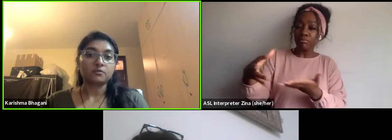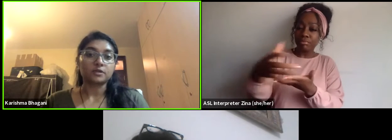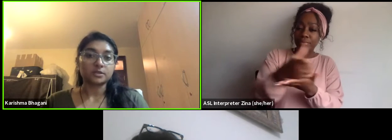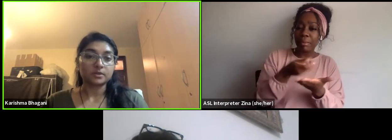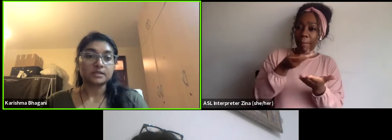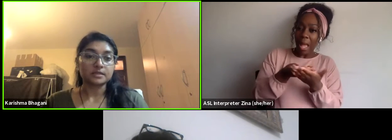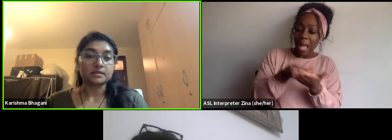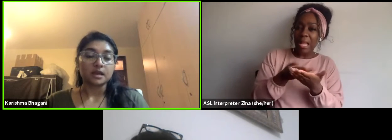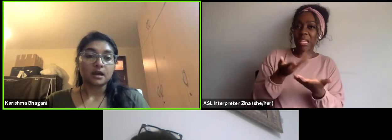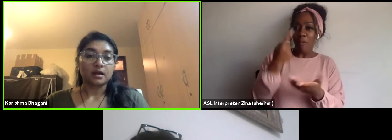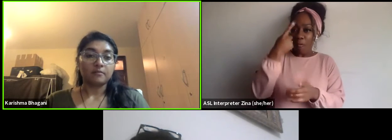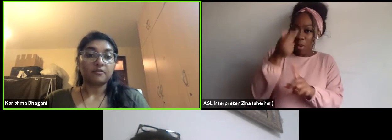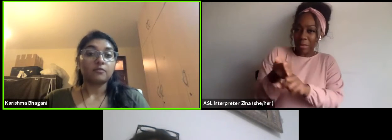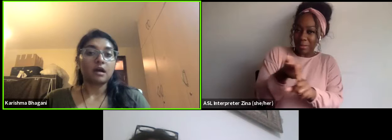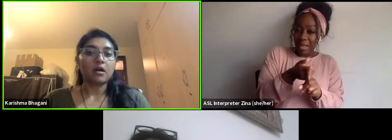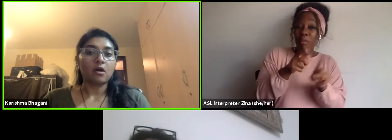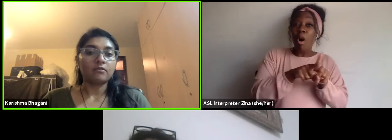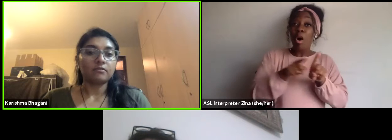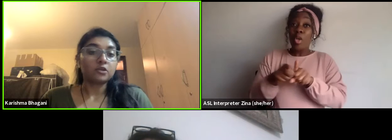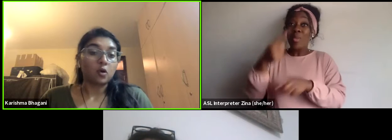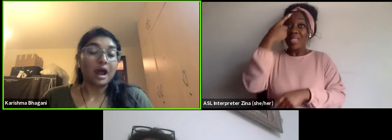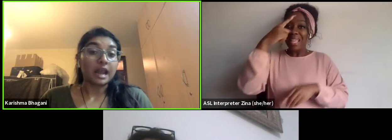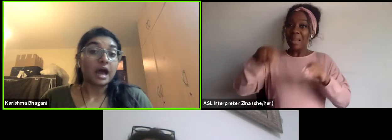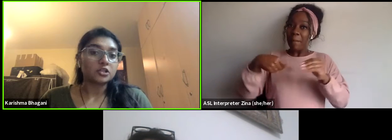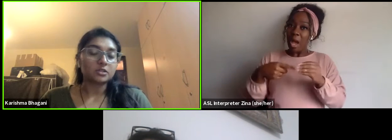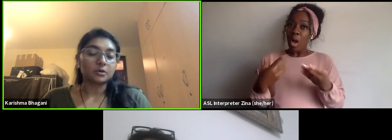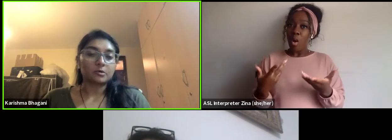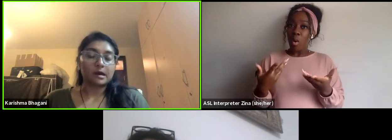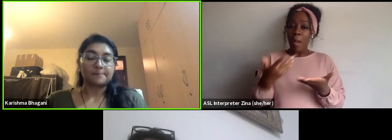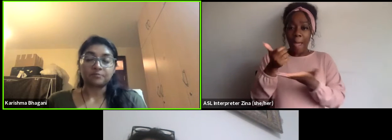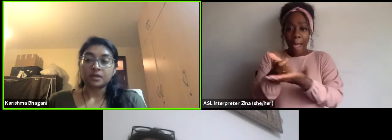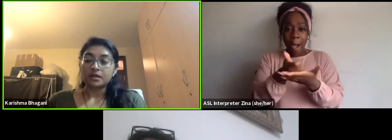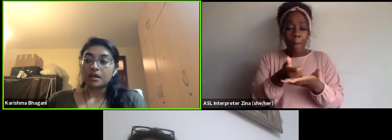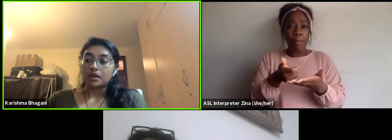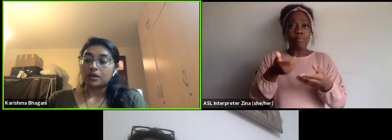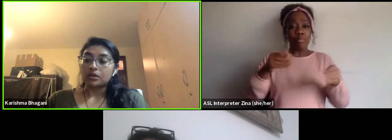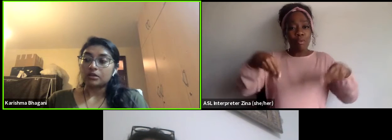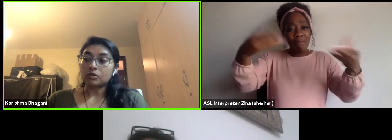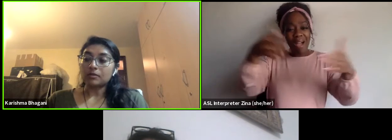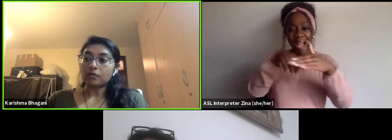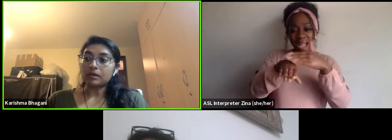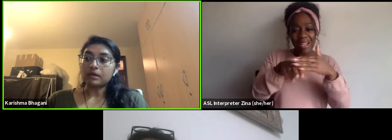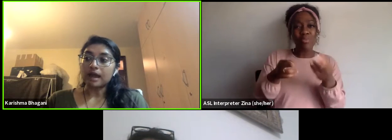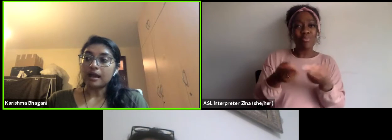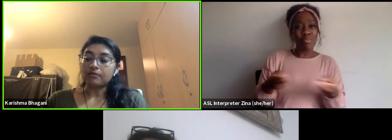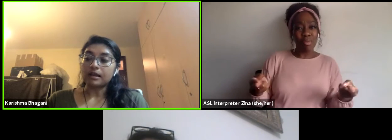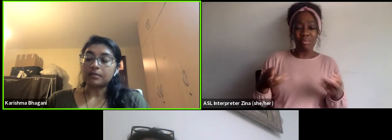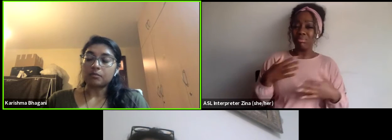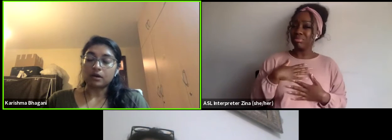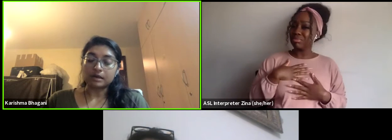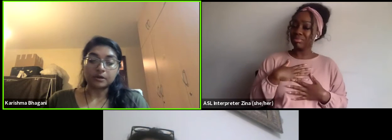of resources at large. So before we dive a little bit more deeper